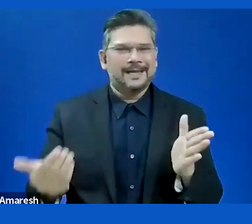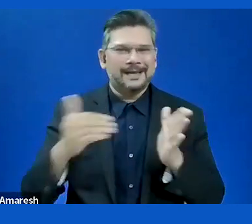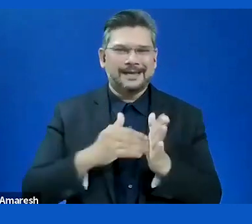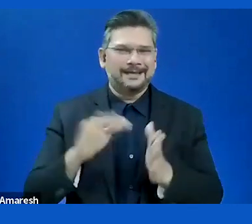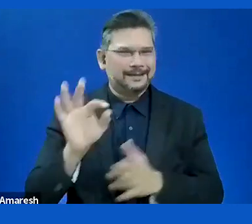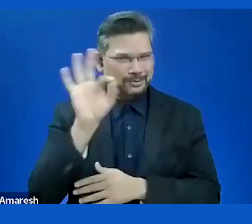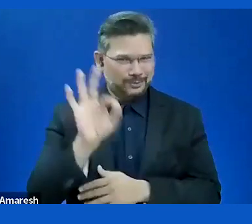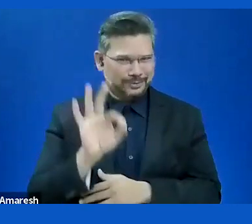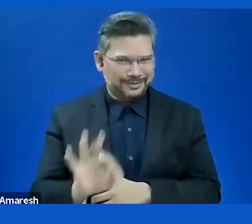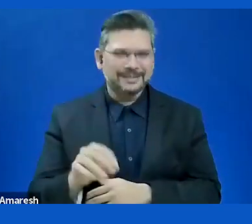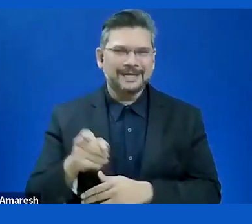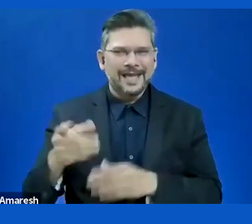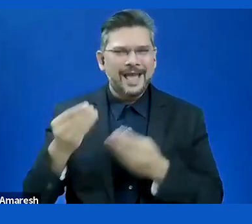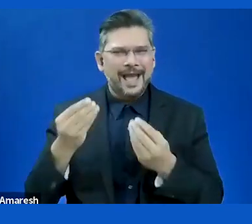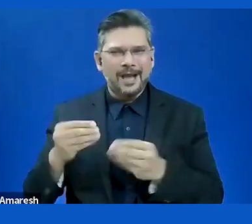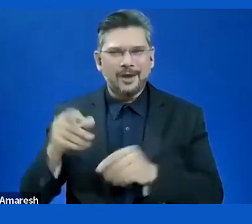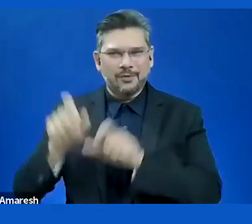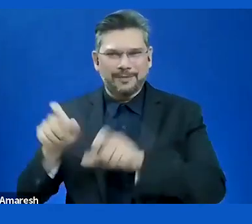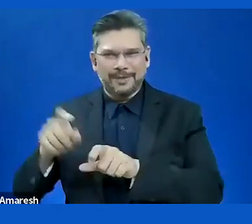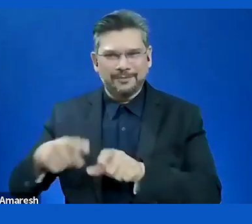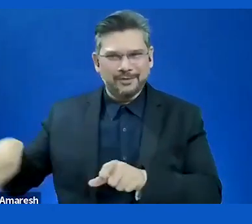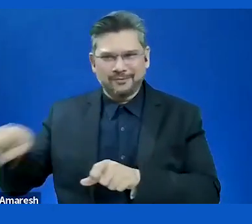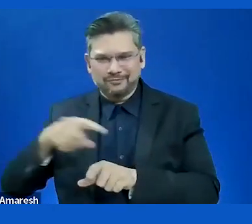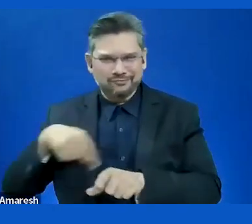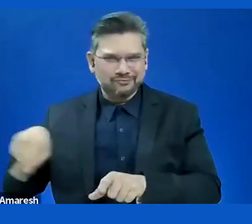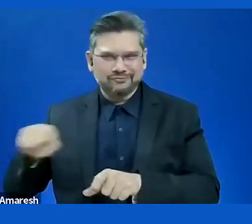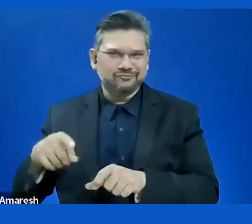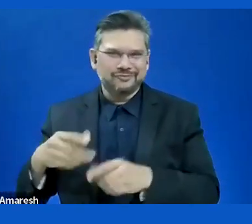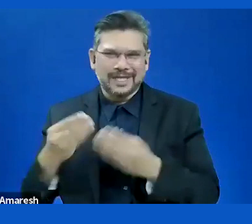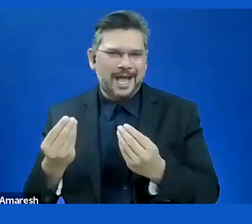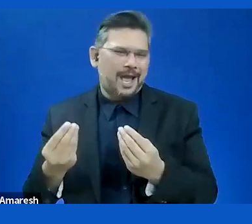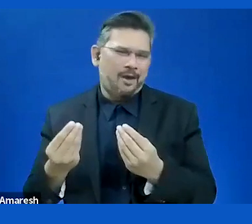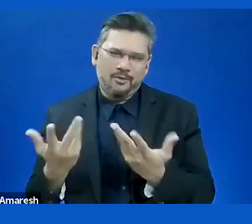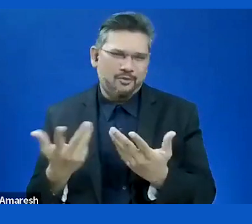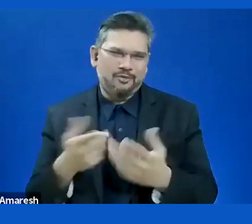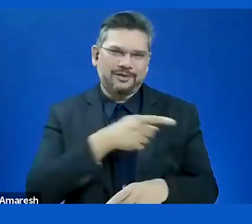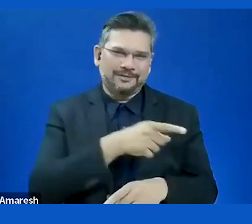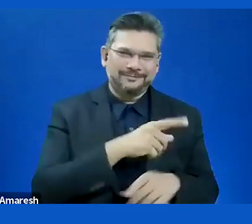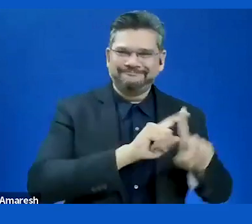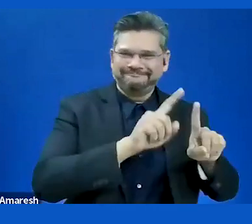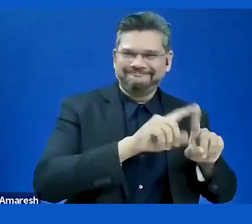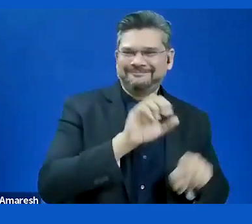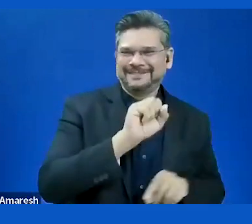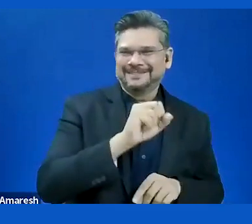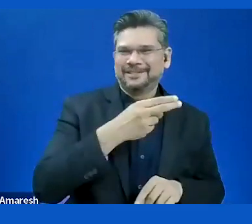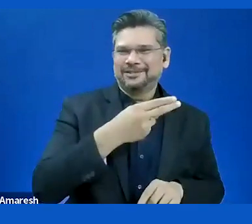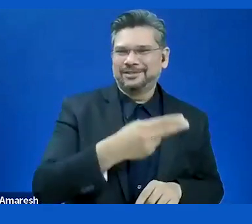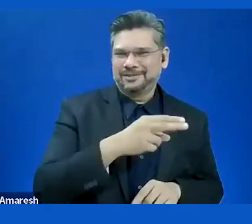need to work together. So that's -- >> CATO LIE: I think Timo Övermark had